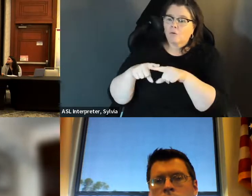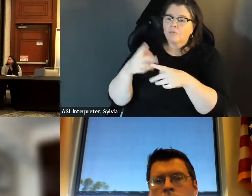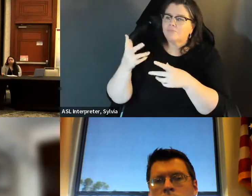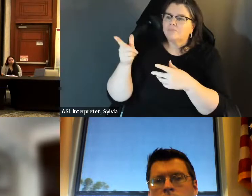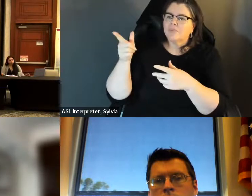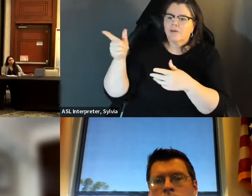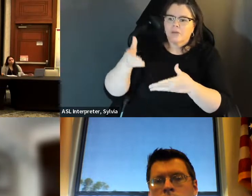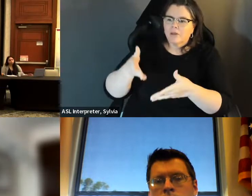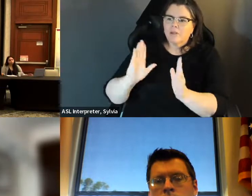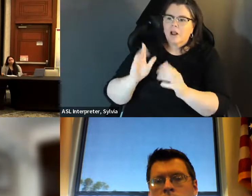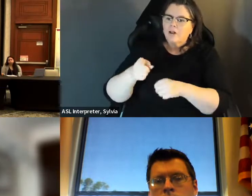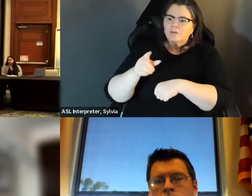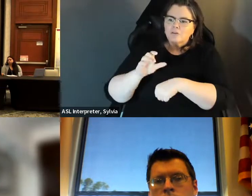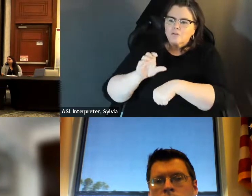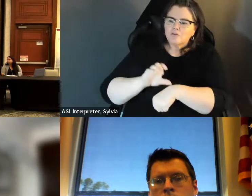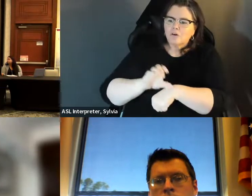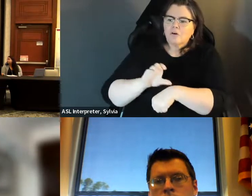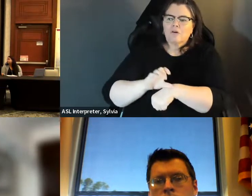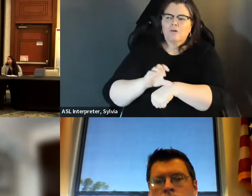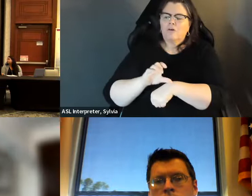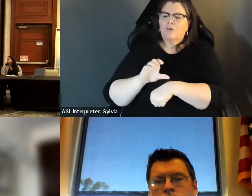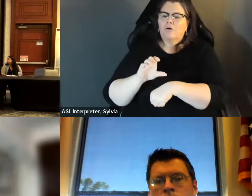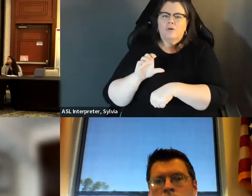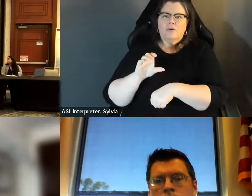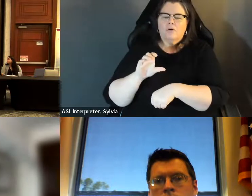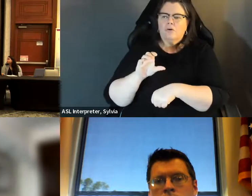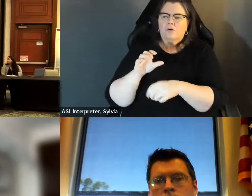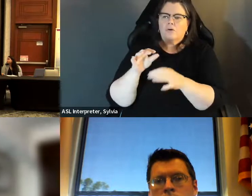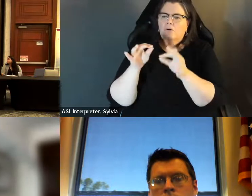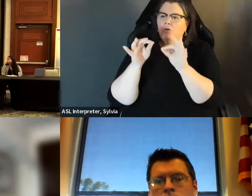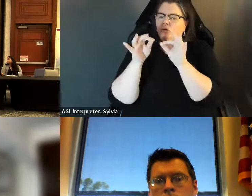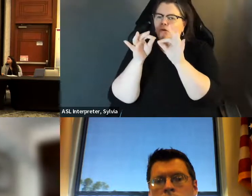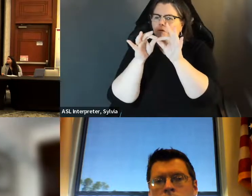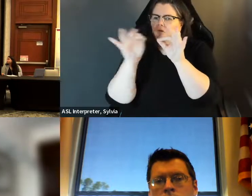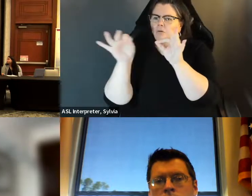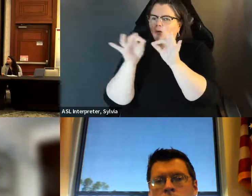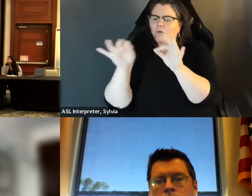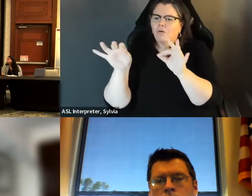overreliance on church that are free to put up language on the -- on their